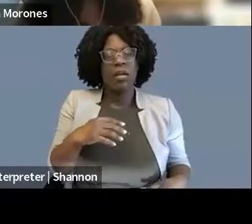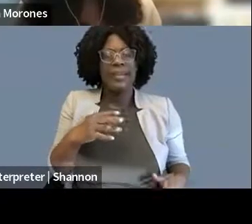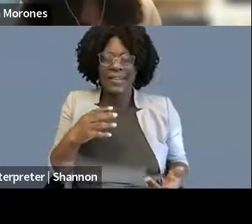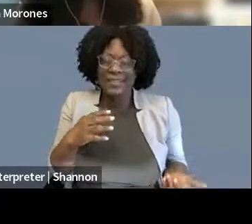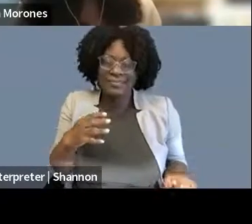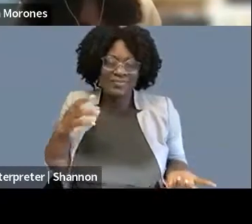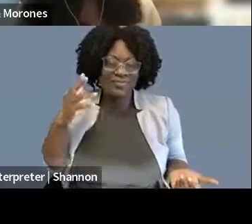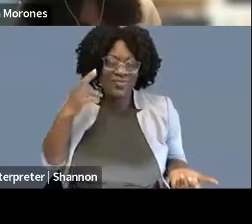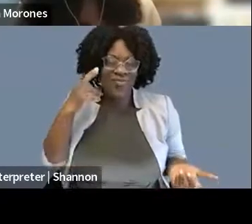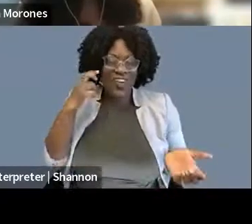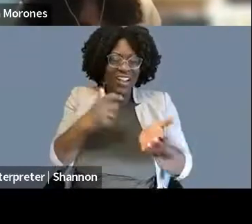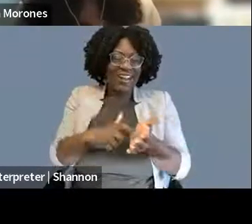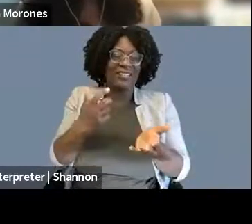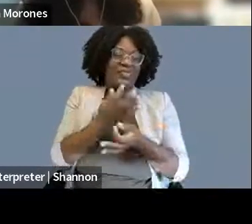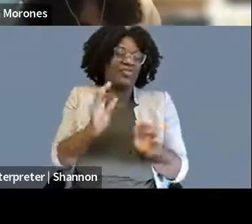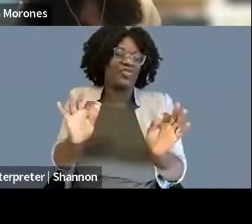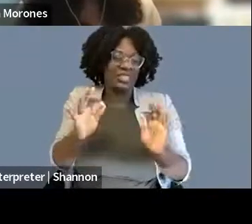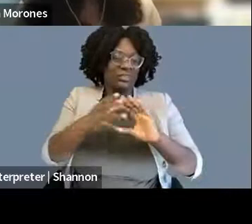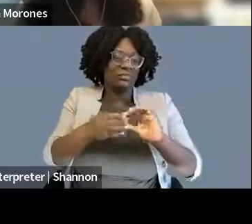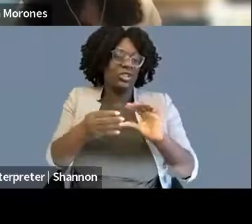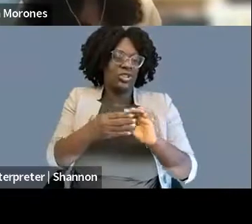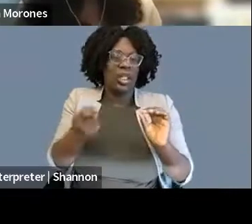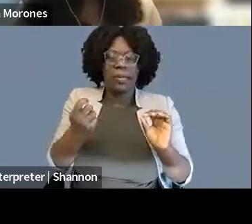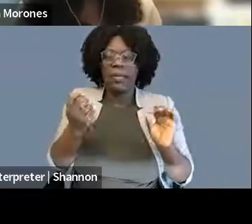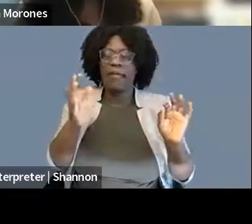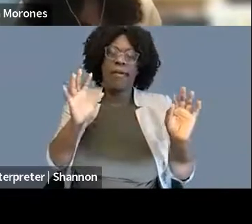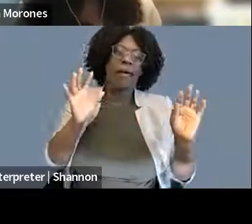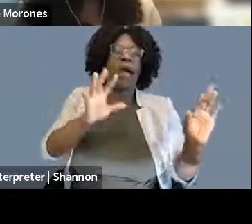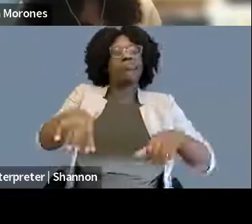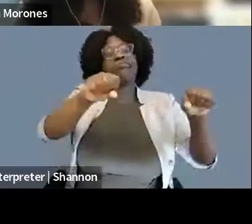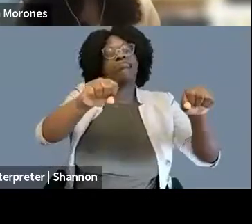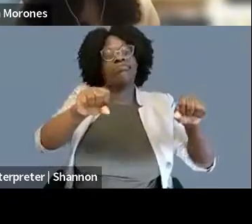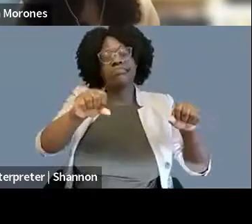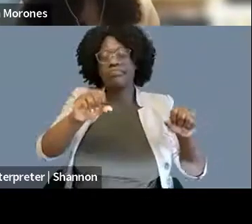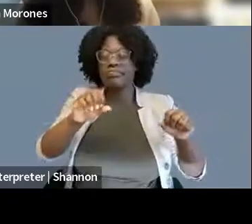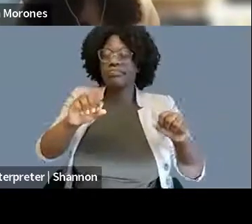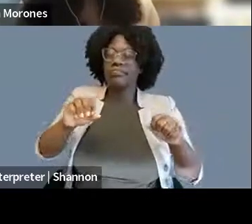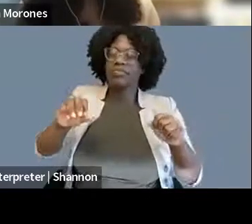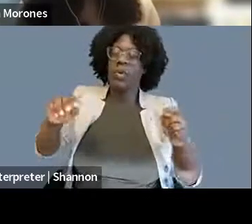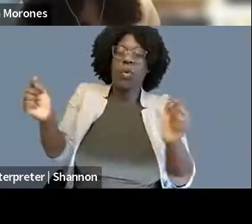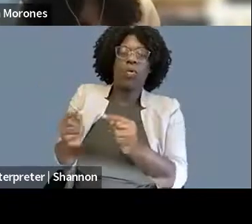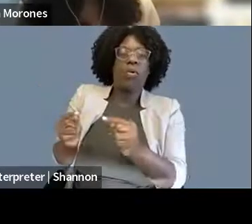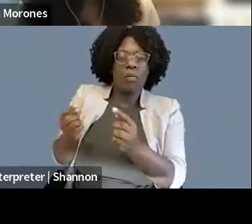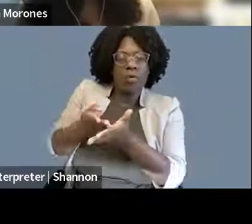in a way to even further harm marginalized communities, and I will just say that I sort of felt that myself.